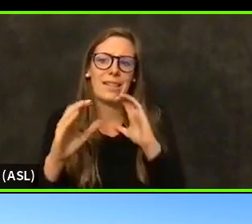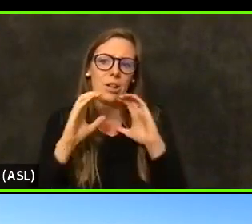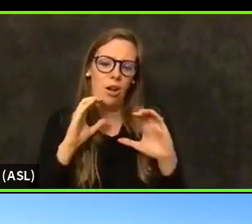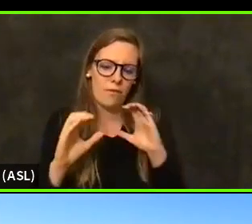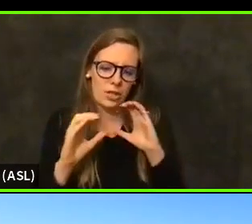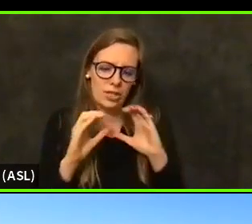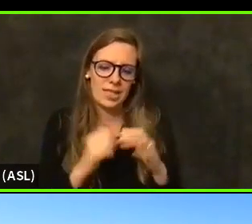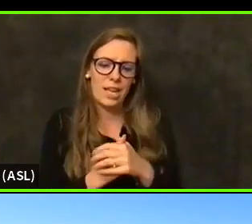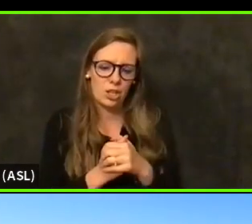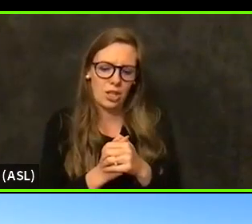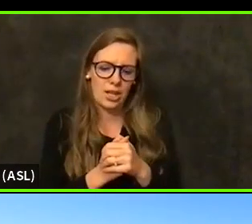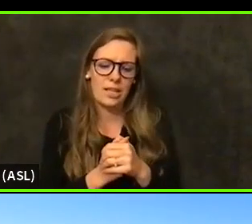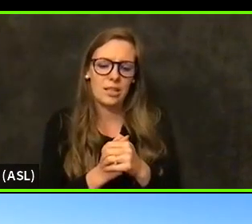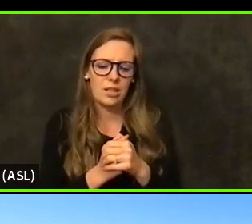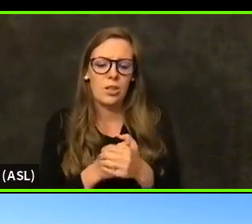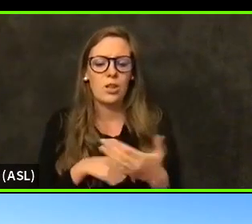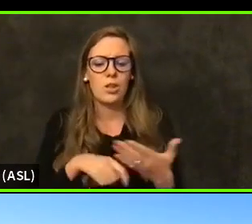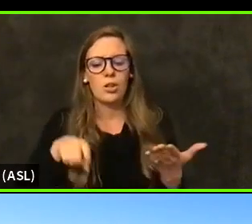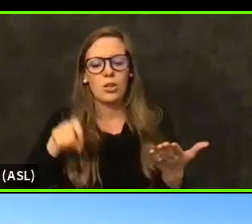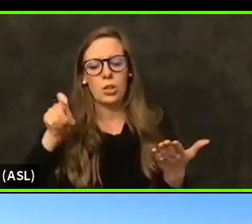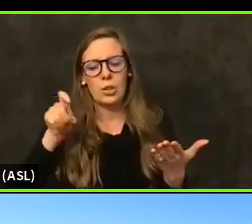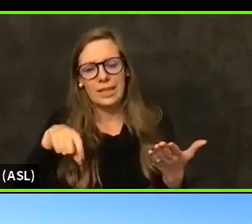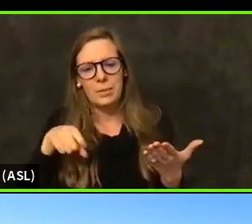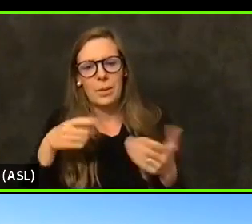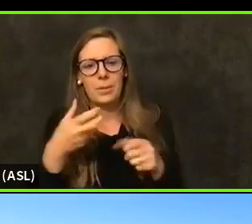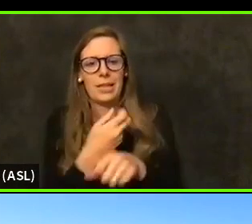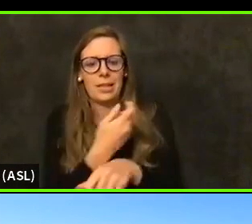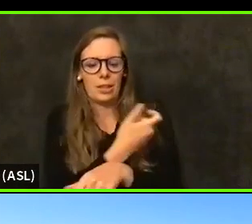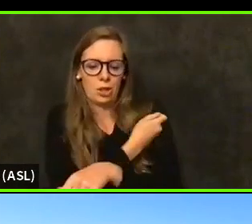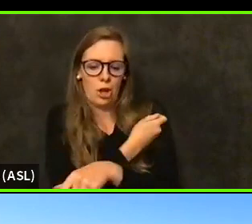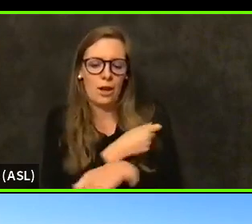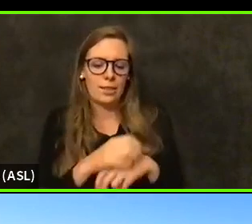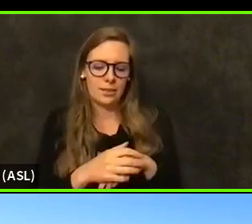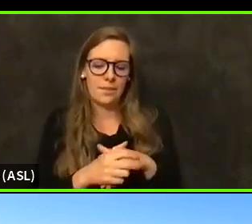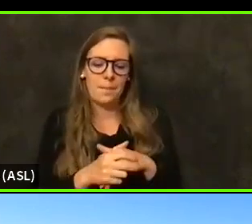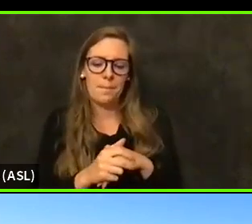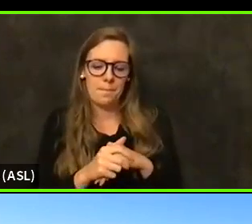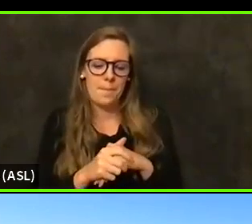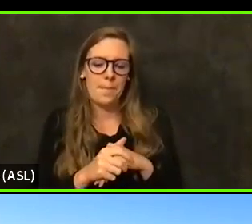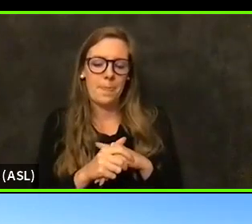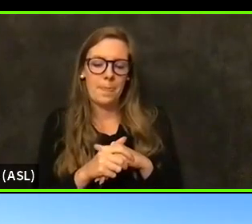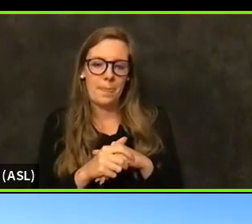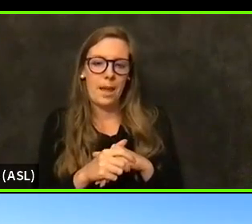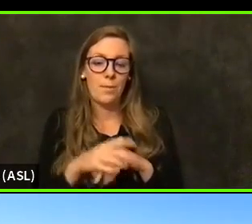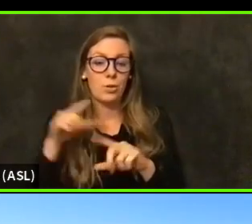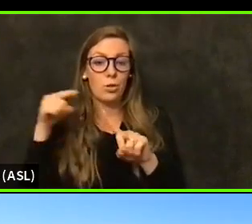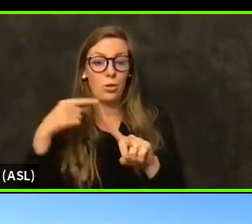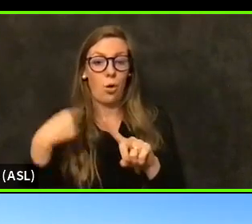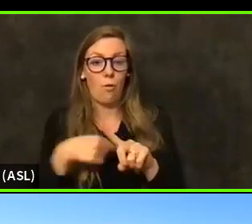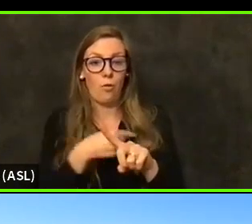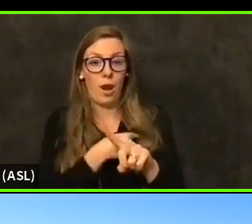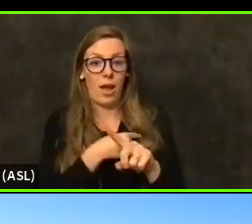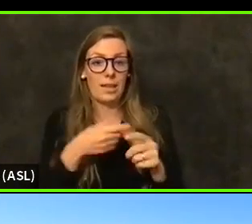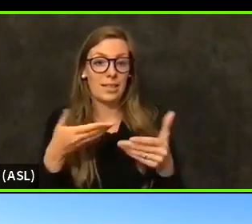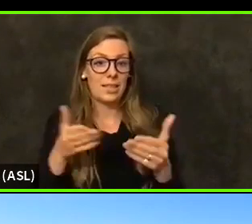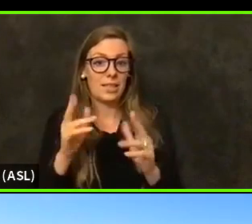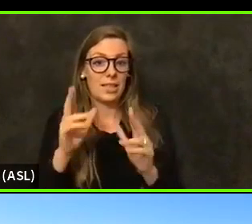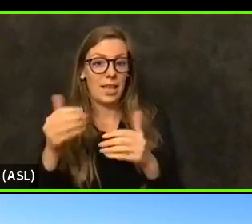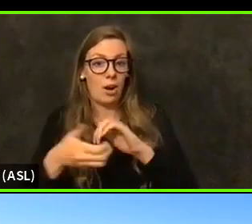to be able to get those those shots in the arms. And so the goal for us was to try and let also our partners know is that we're not trying to catch you.